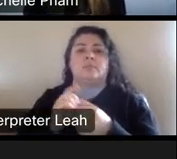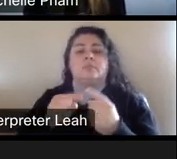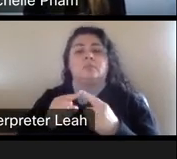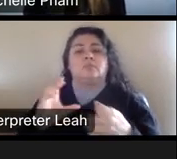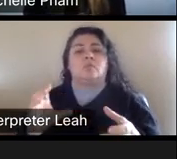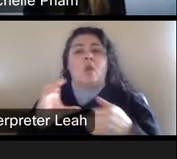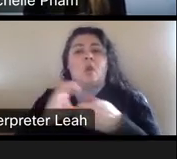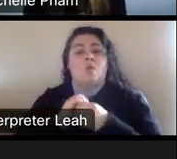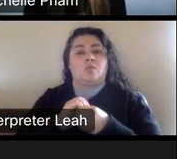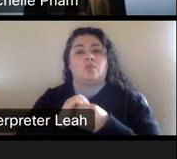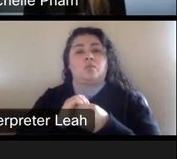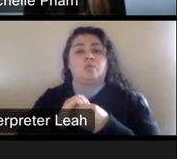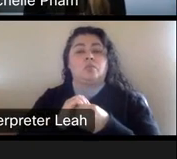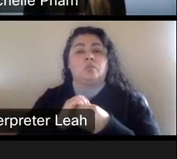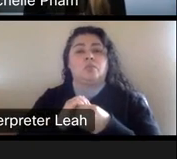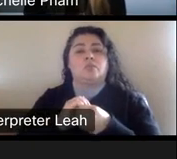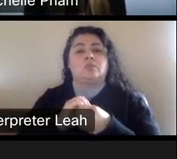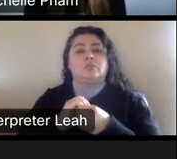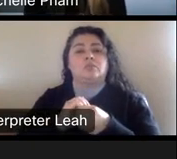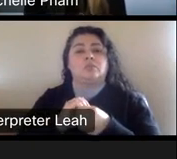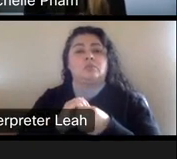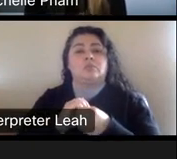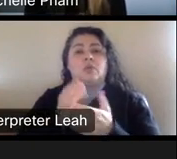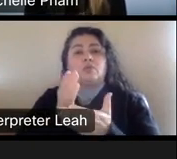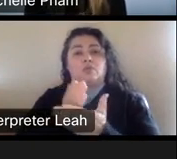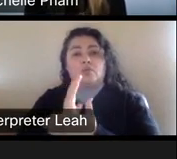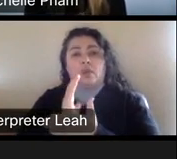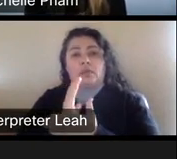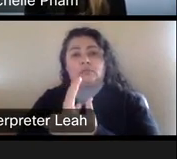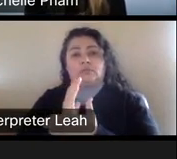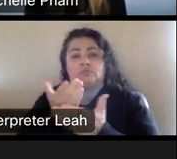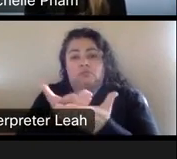Um, uh, work the rights to of work. Um.